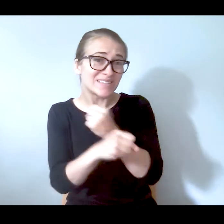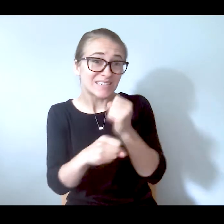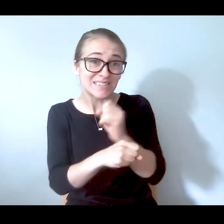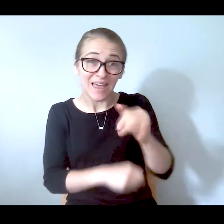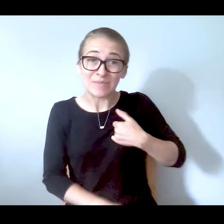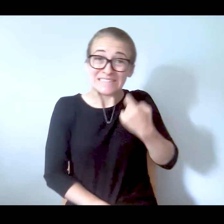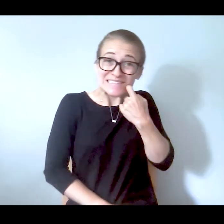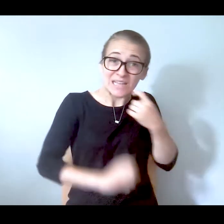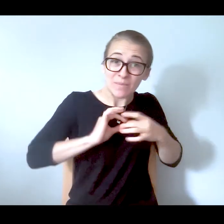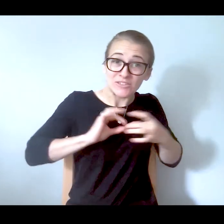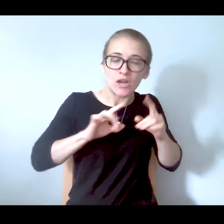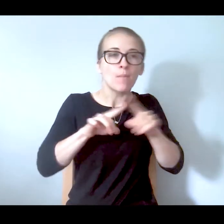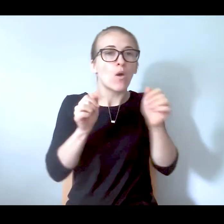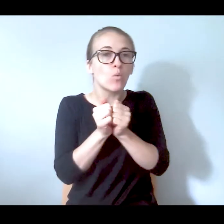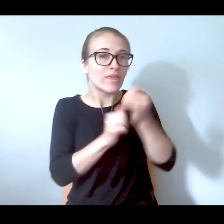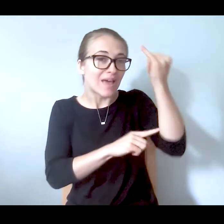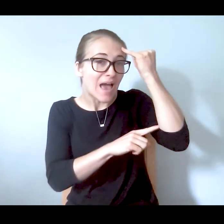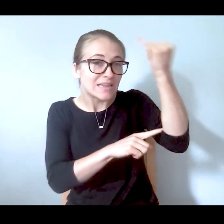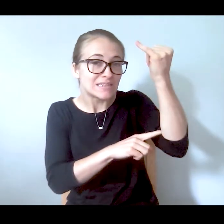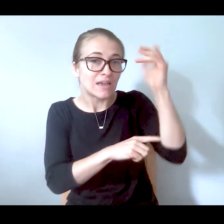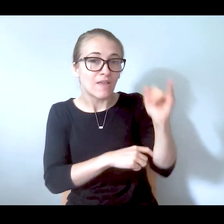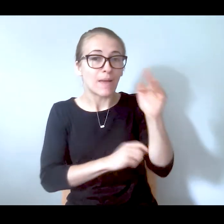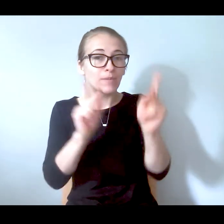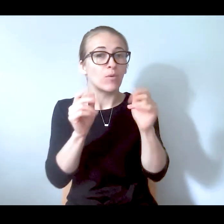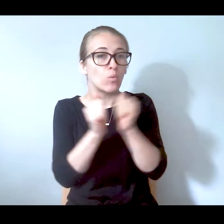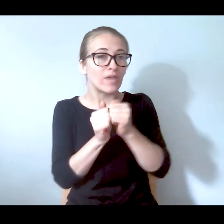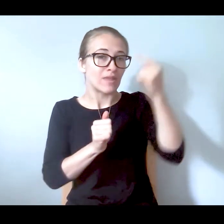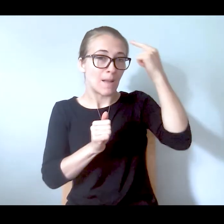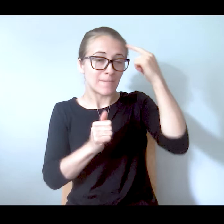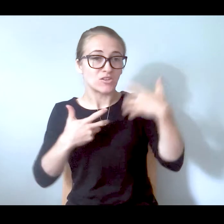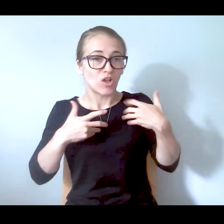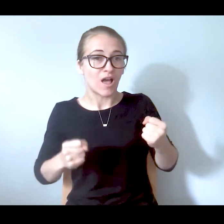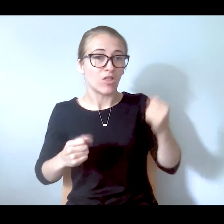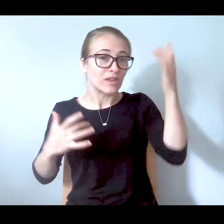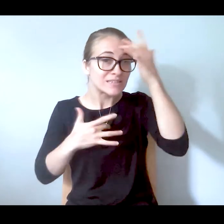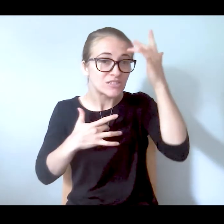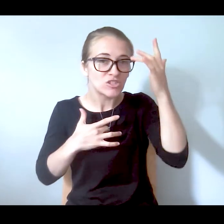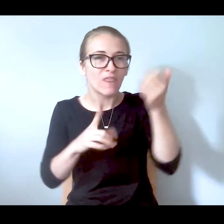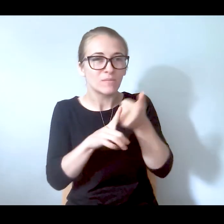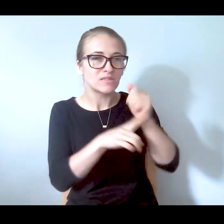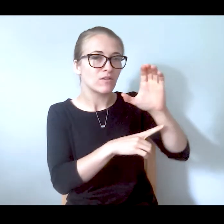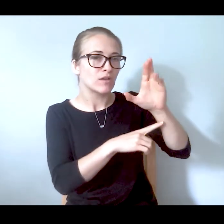that people with mental health conditions aren't criminals by nature, which is a lie, that you're